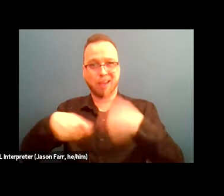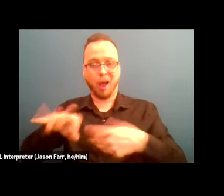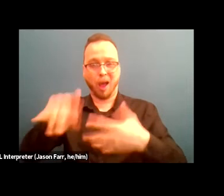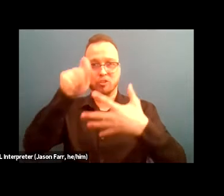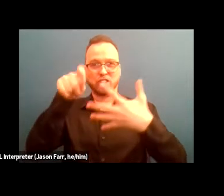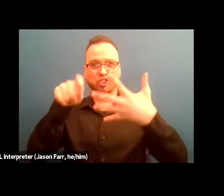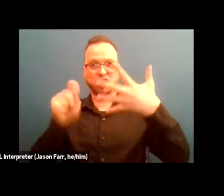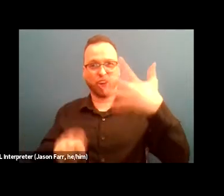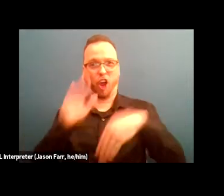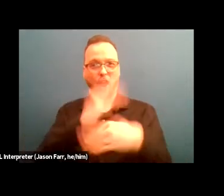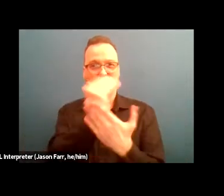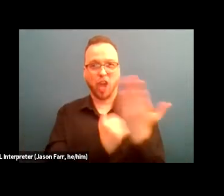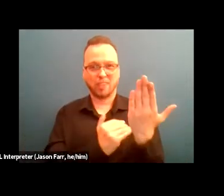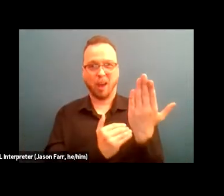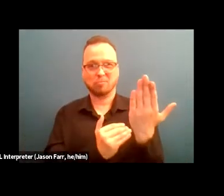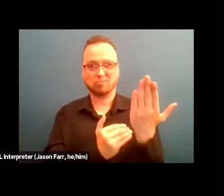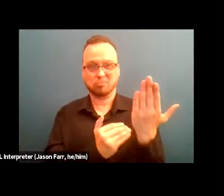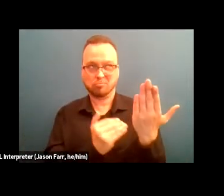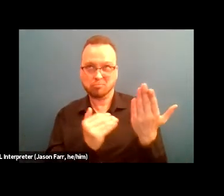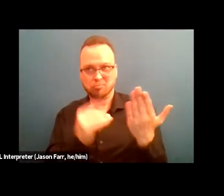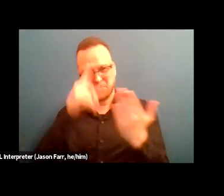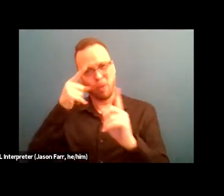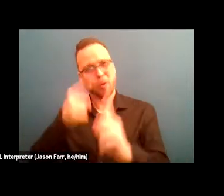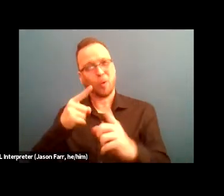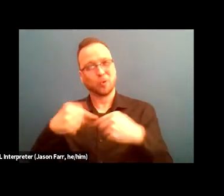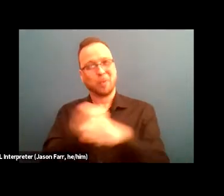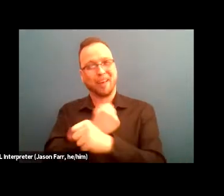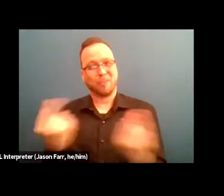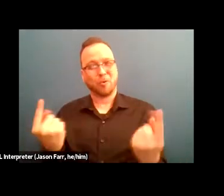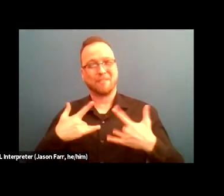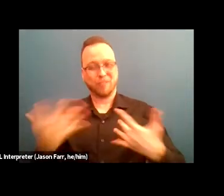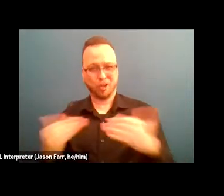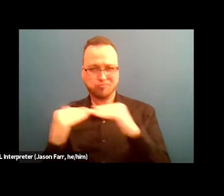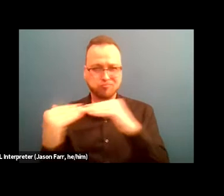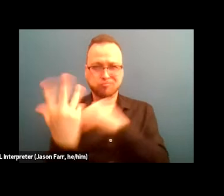to help everyone feel included. And so with that, I'm gonna turn it over to my colleague Rachel approach to us through